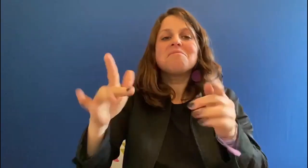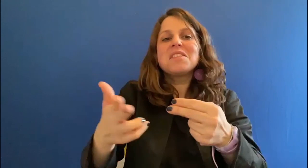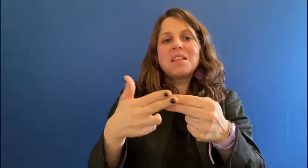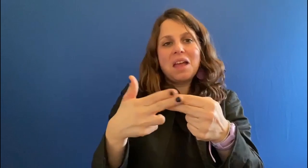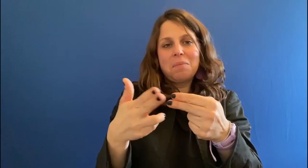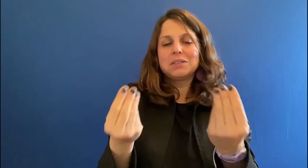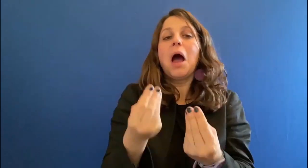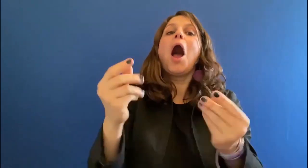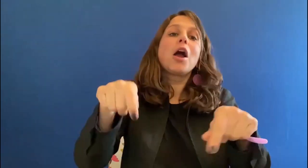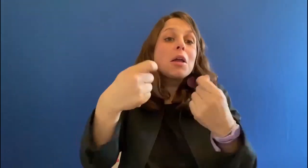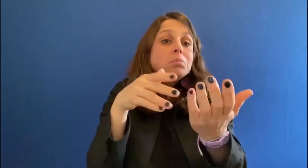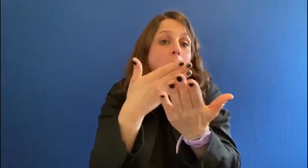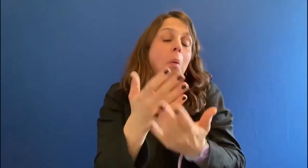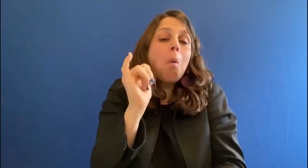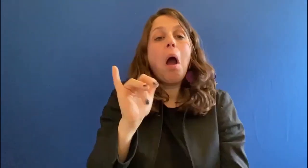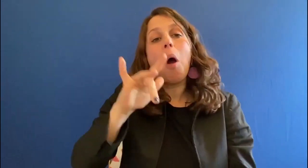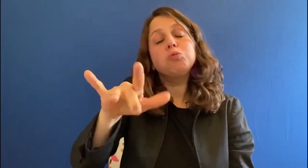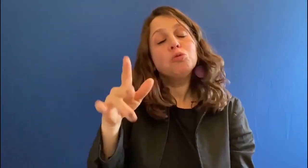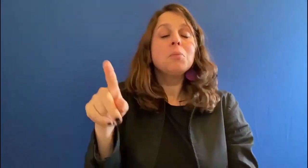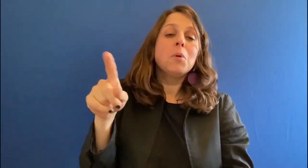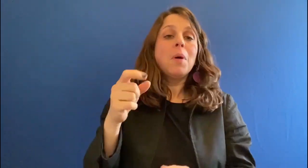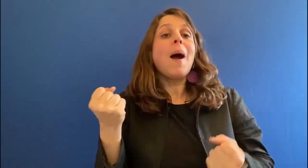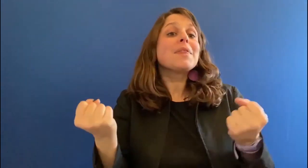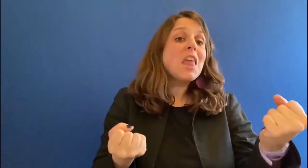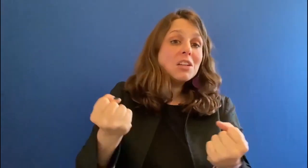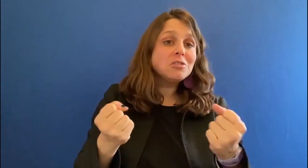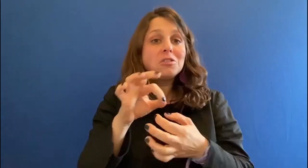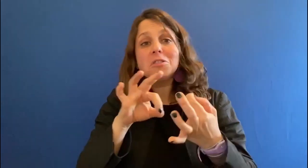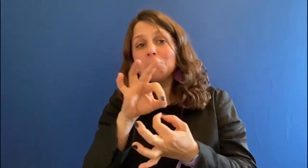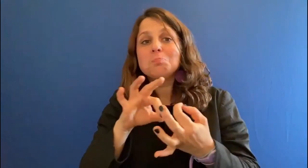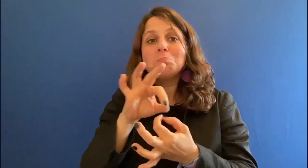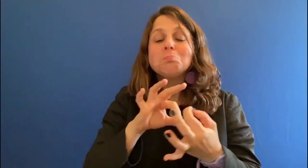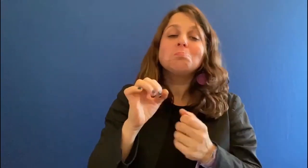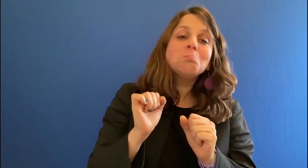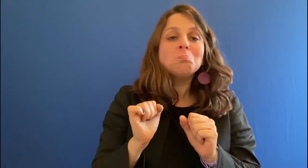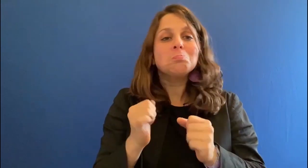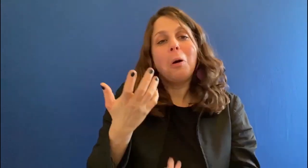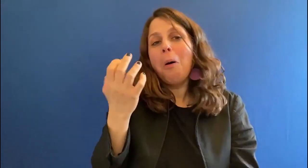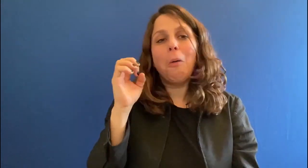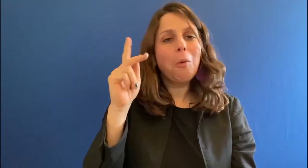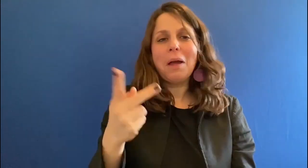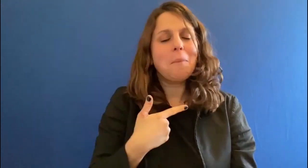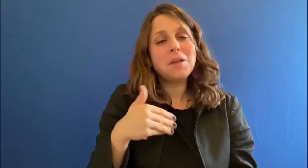Additionally it is okay....for example when I go dancing...thats fine..